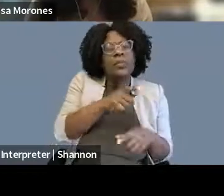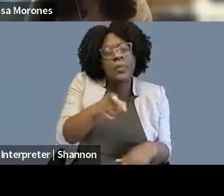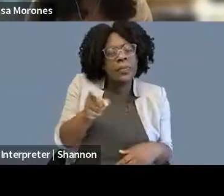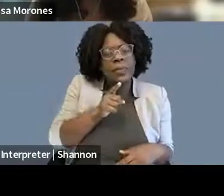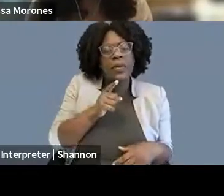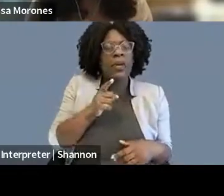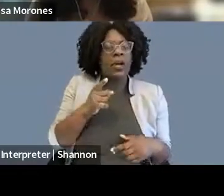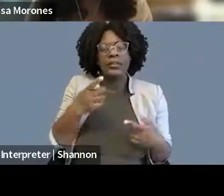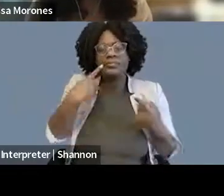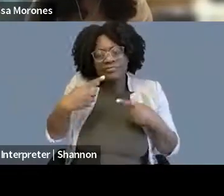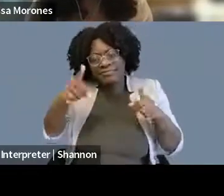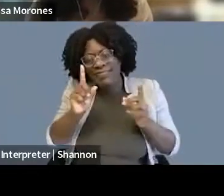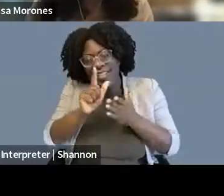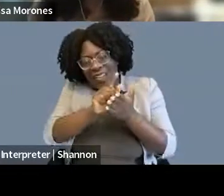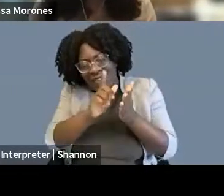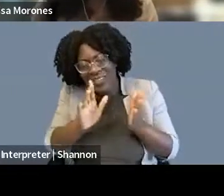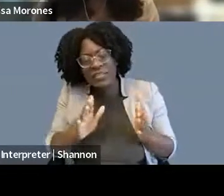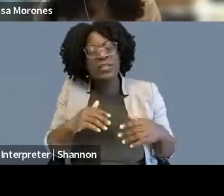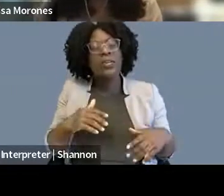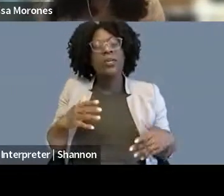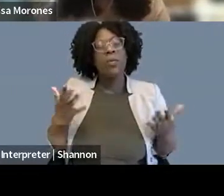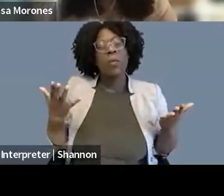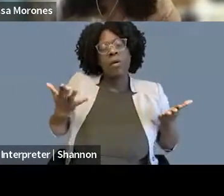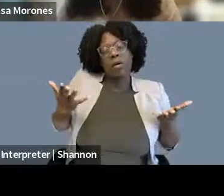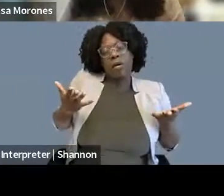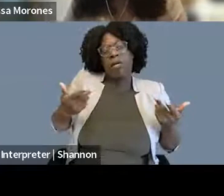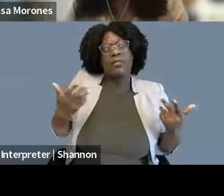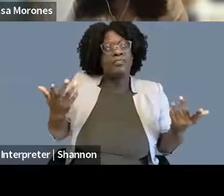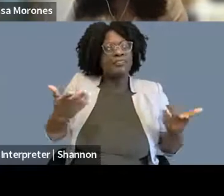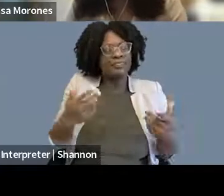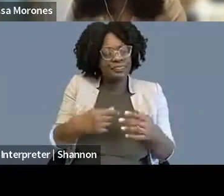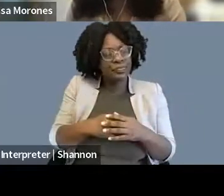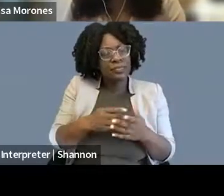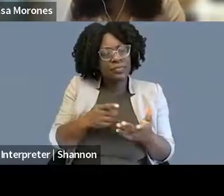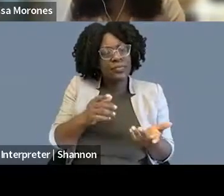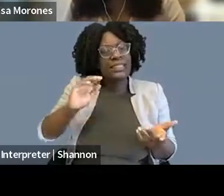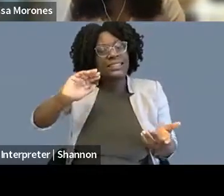as all of y'all, is what are, you know, y'all sound like you're doing incredible work